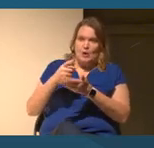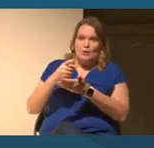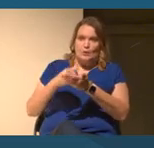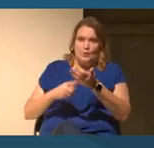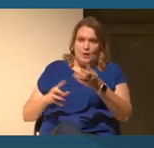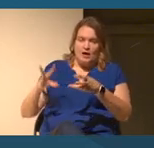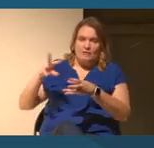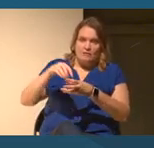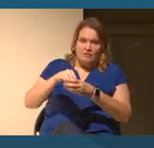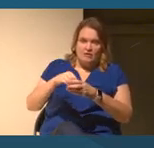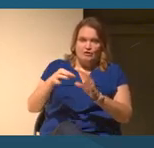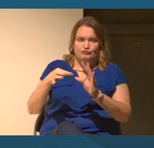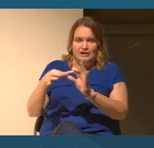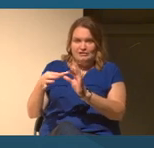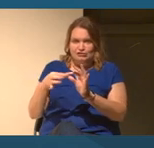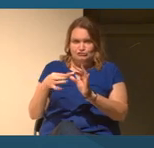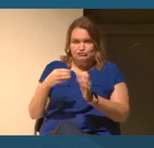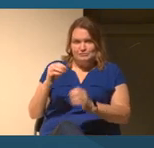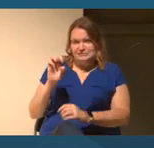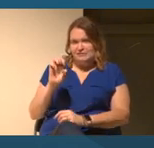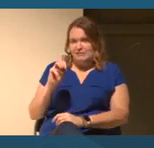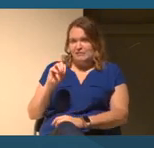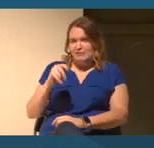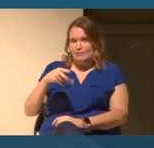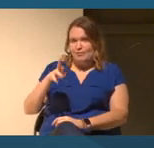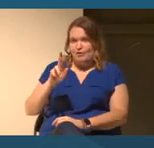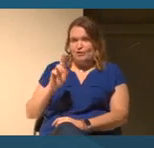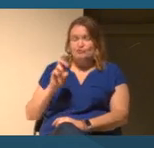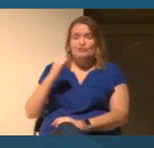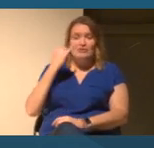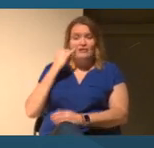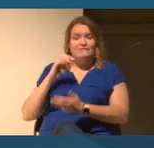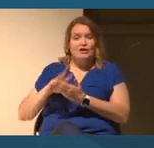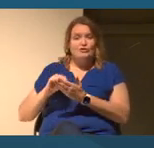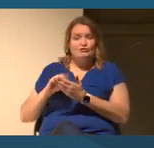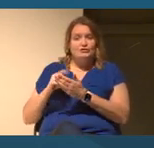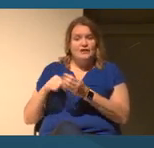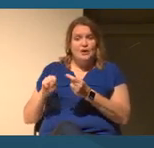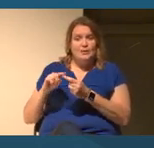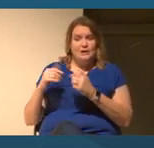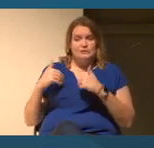And as a result, I think if I had learned that as a younger student, I probably would